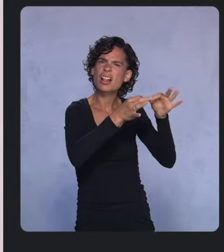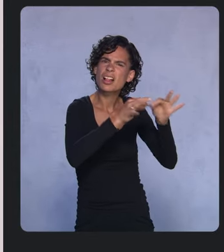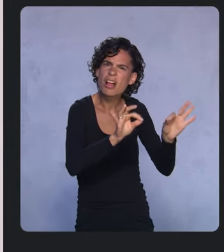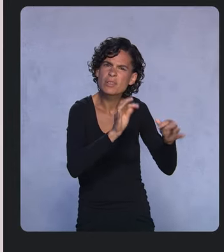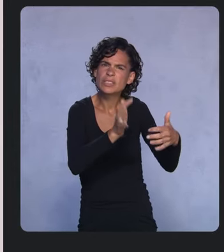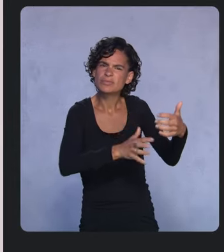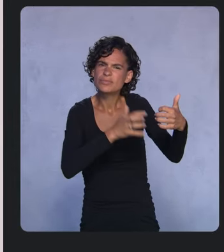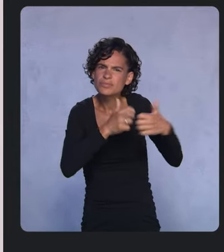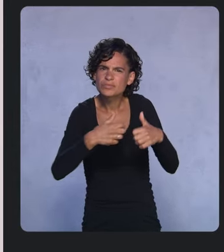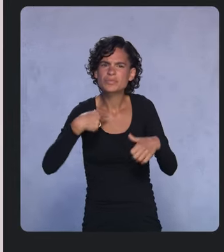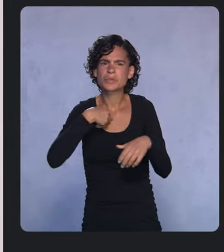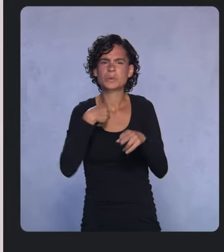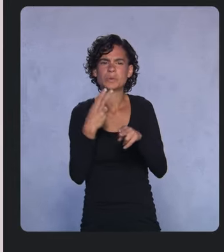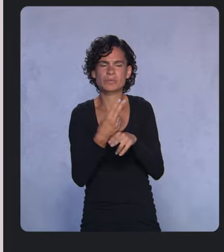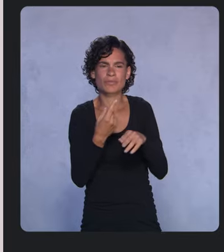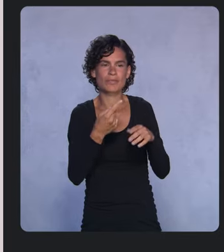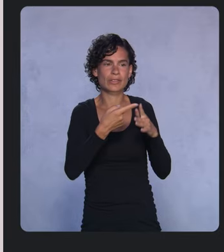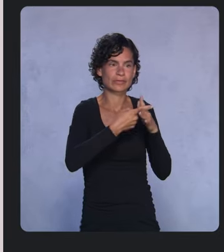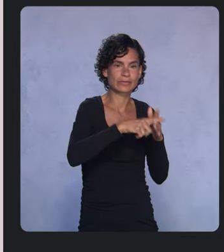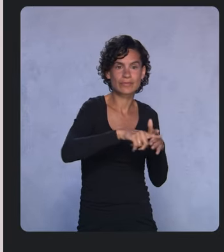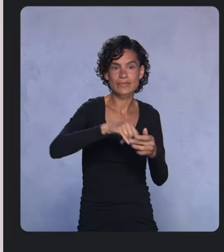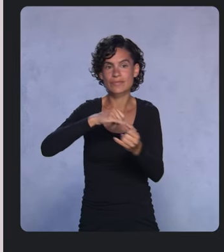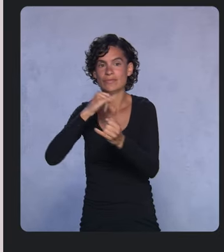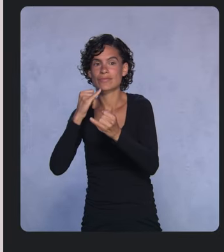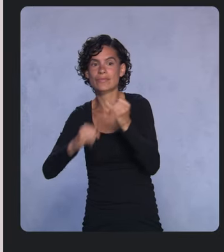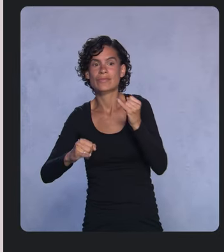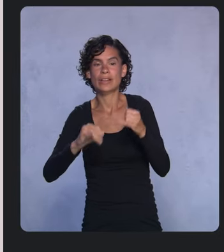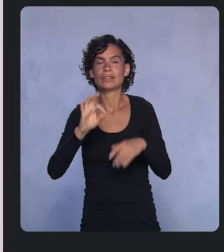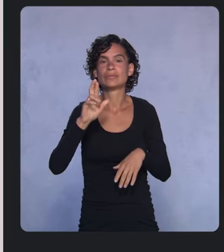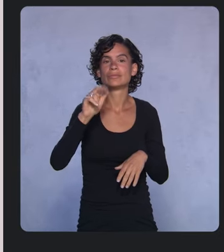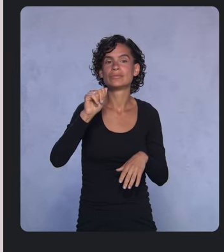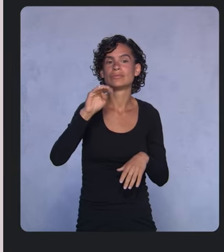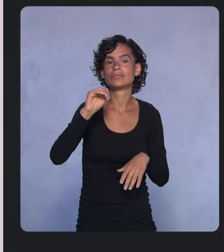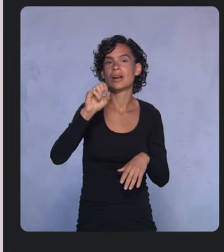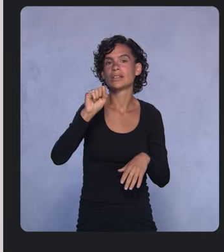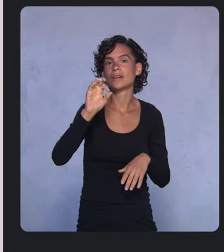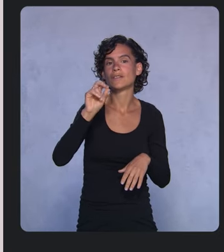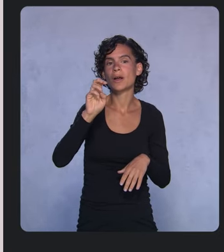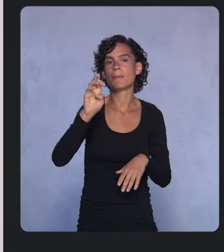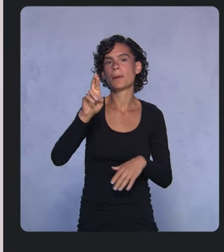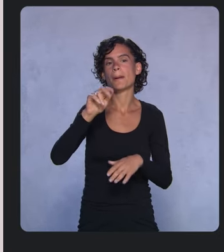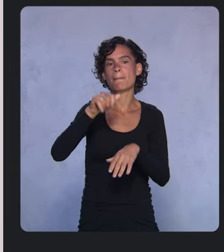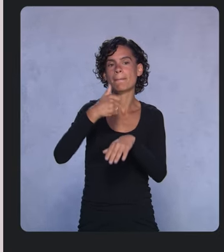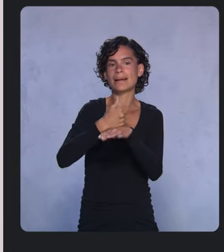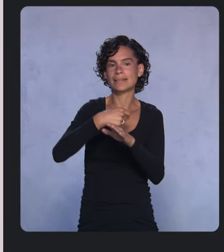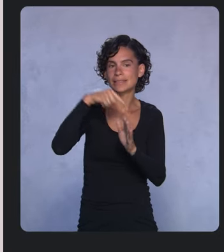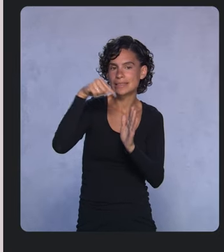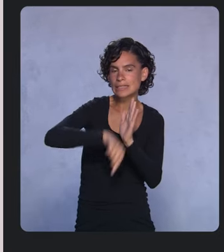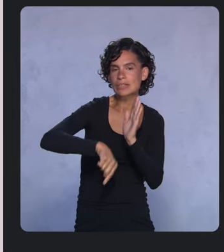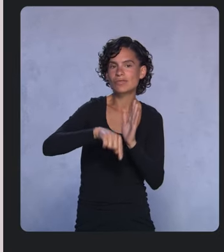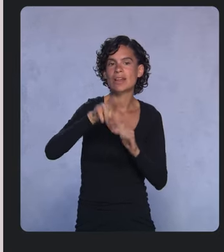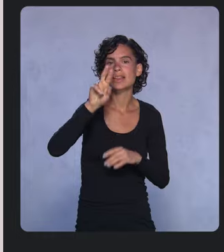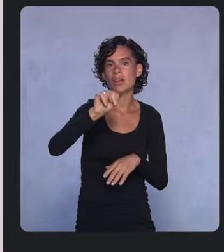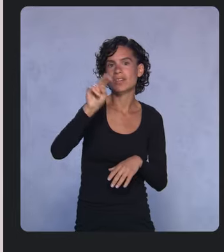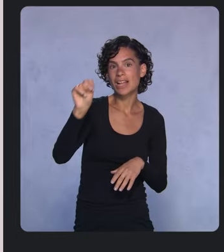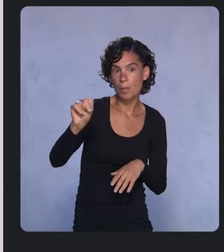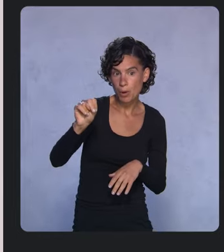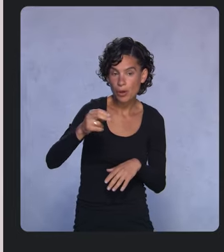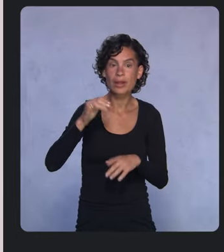deep neural network to train on their in-house data set, which increased the accuracy of their natural language processing to above 90 percent.